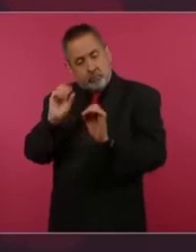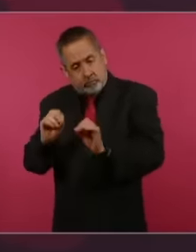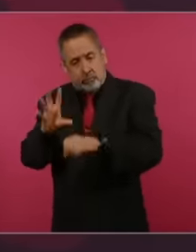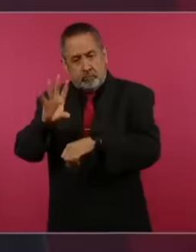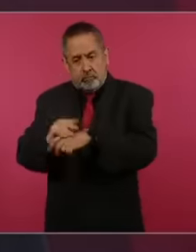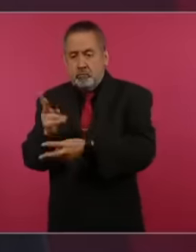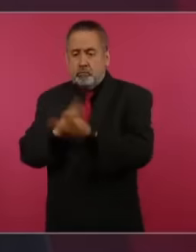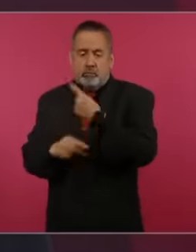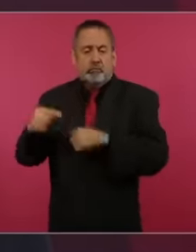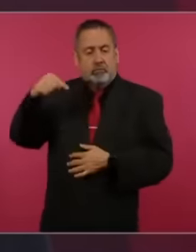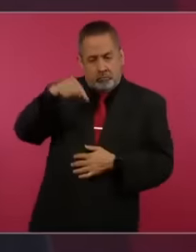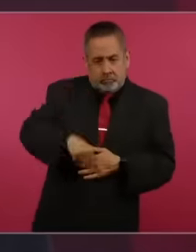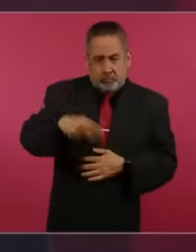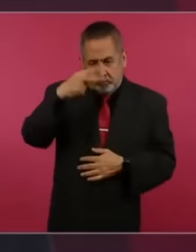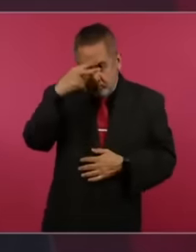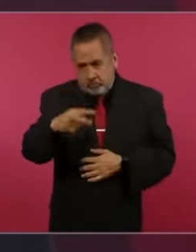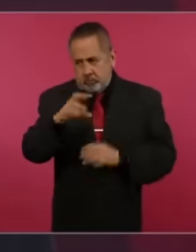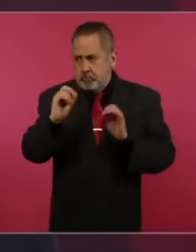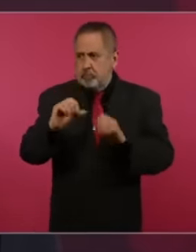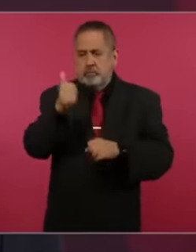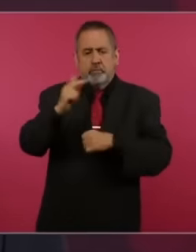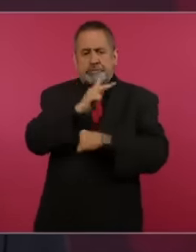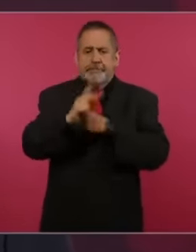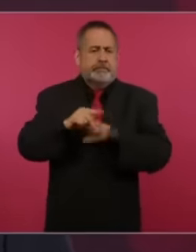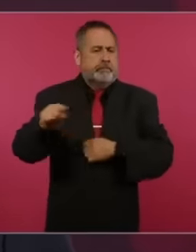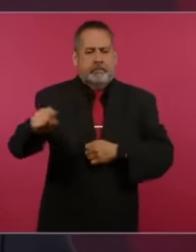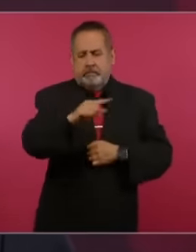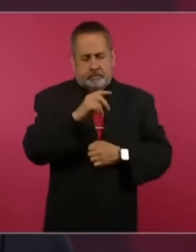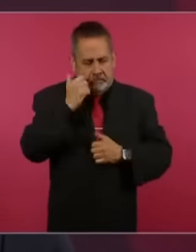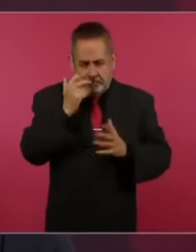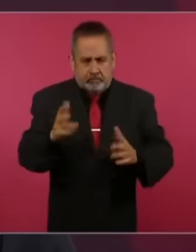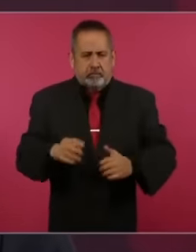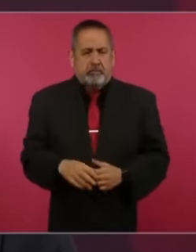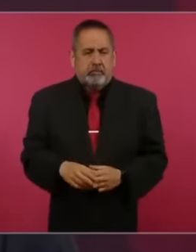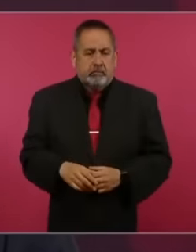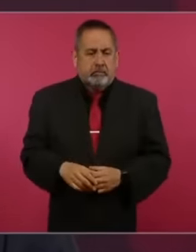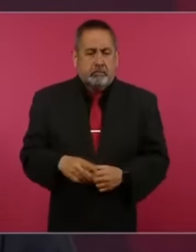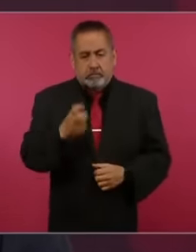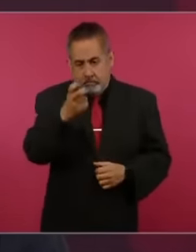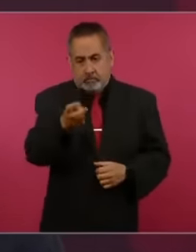any other country, this is He stated